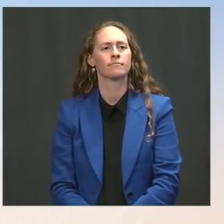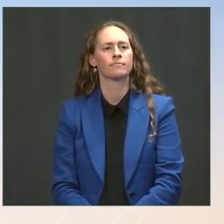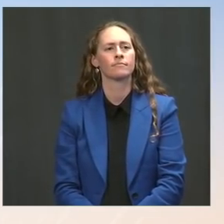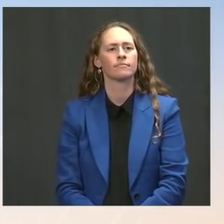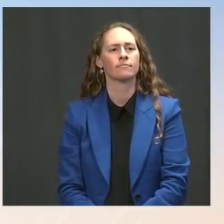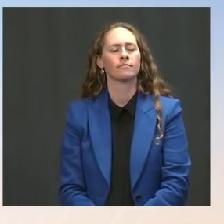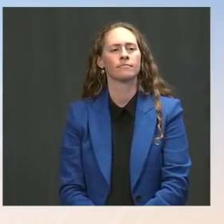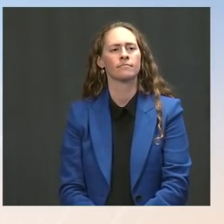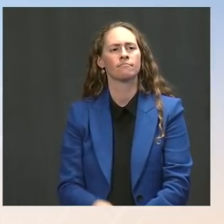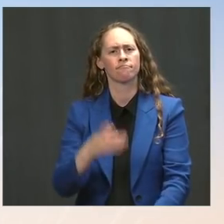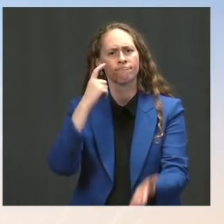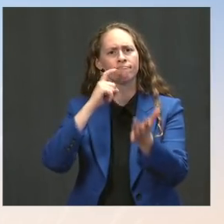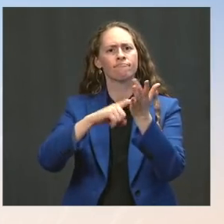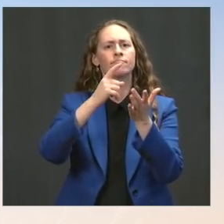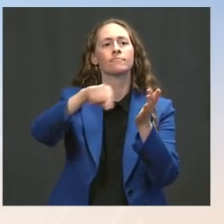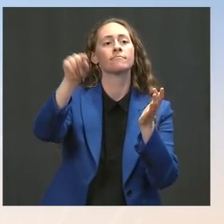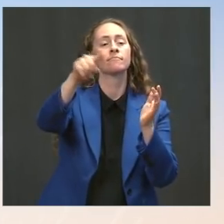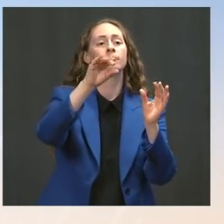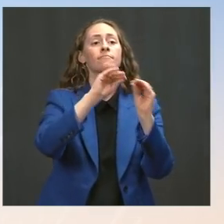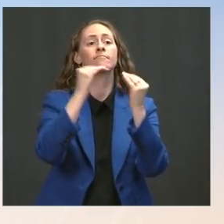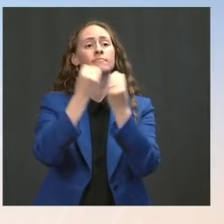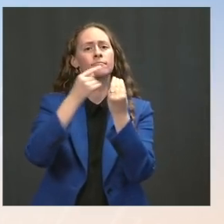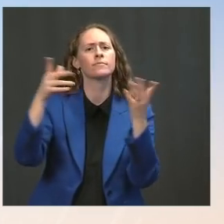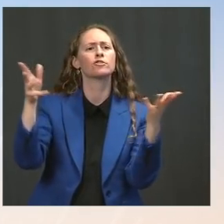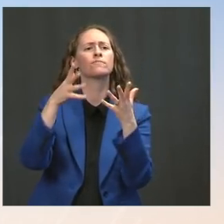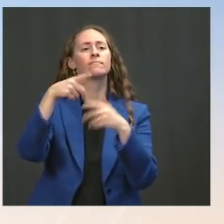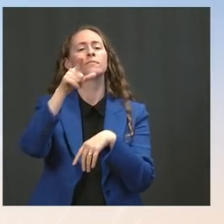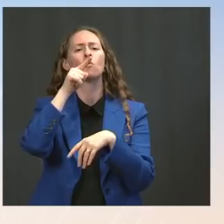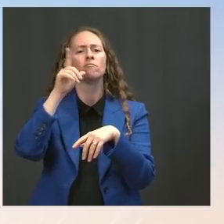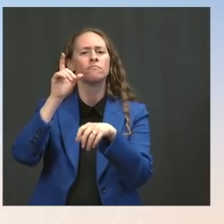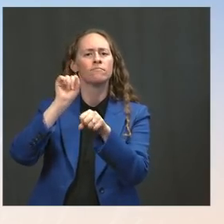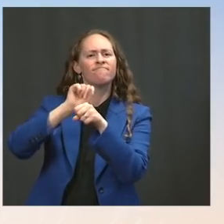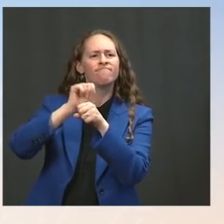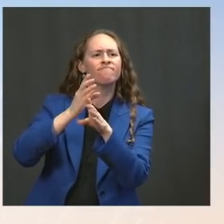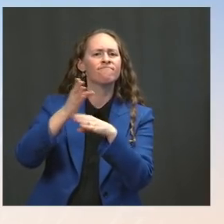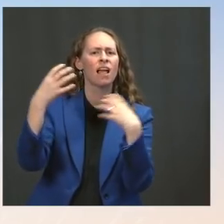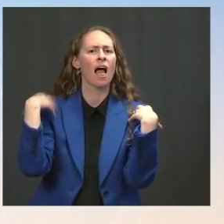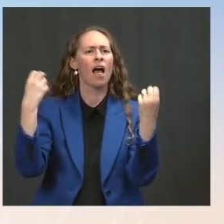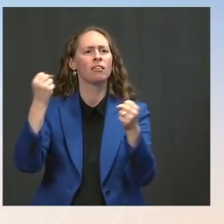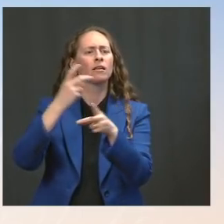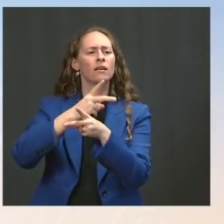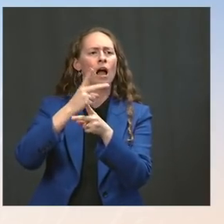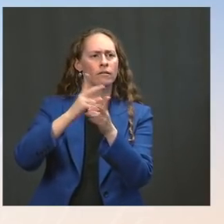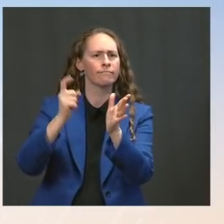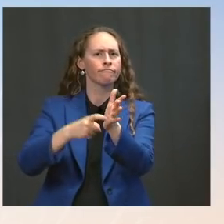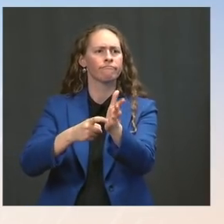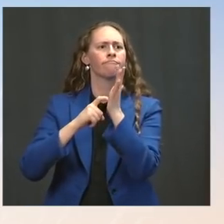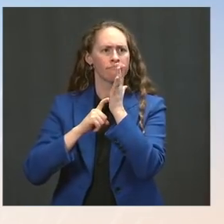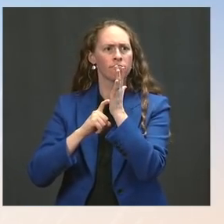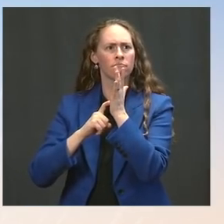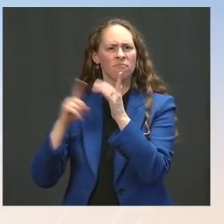being vaccinated," why isn't the White House behind that? What science is telling the White House -- Ms. Psaki: I think I just said we support the step they took. What I'm getting at is --